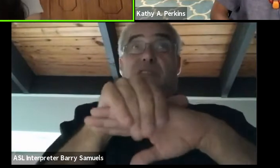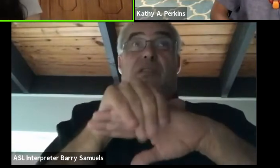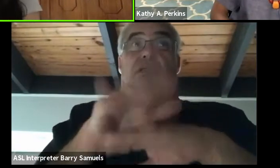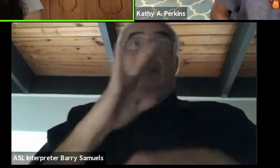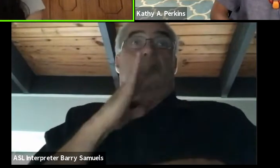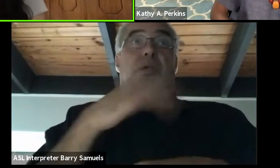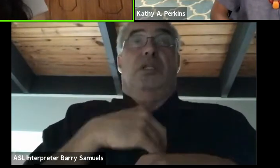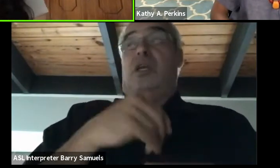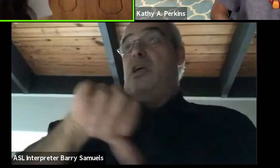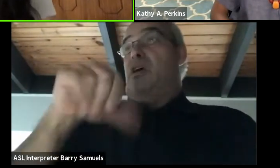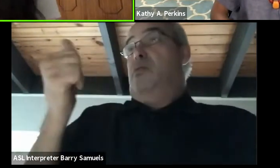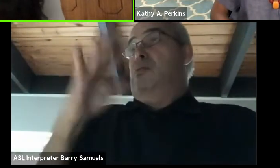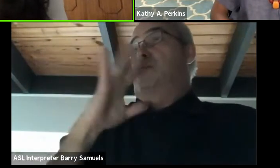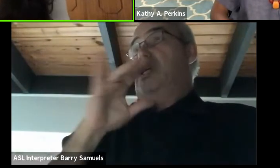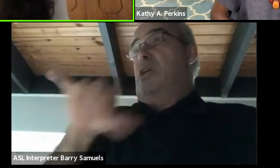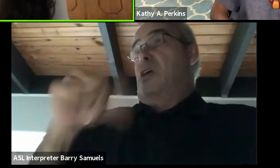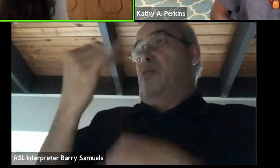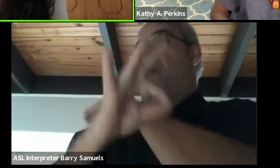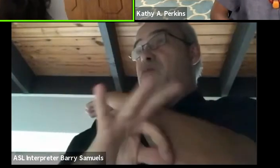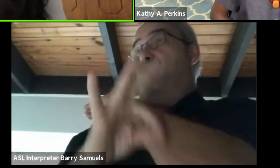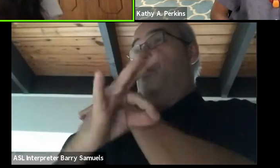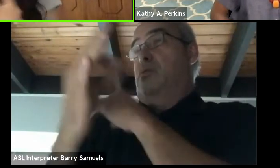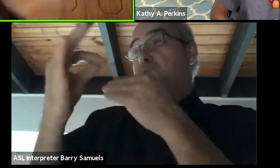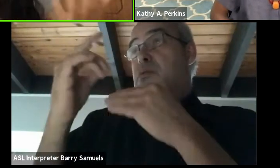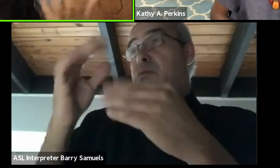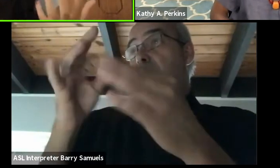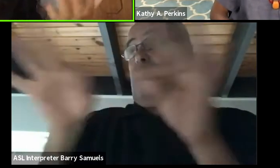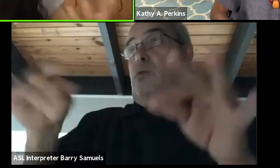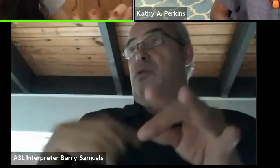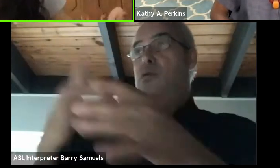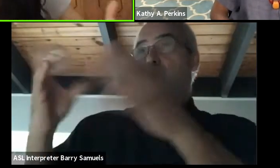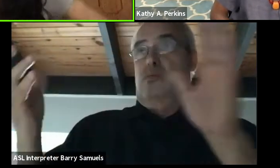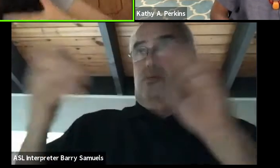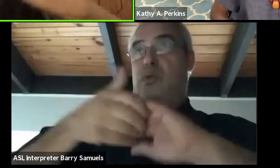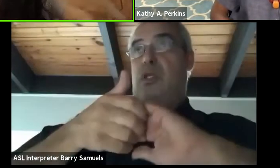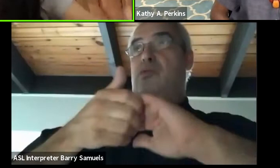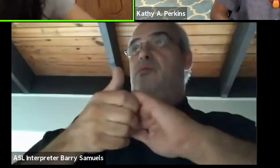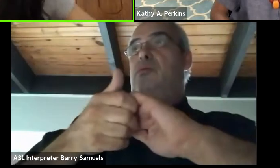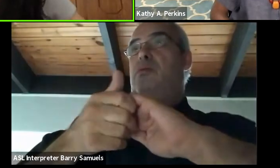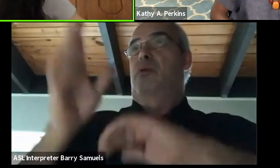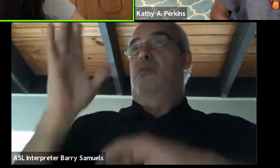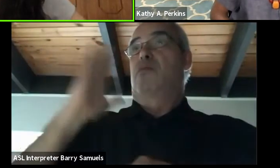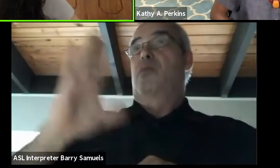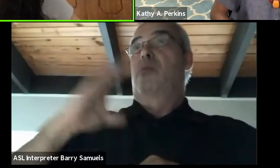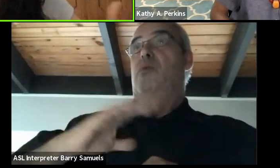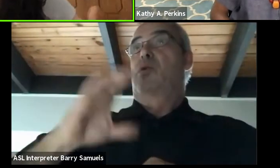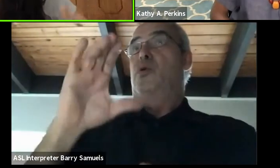to maintain this sort of neo-colonial relationship with their former colonizers or the language that is spoken, right?